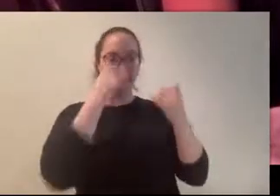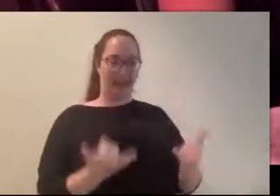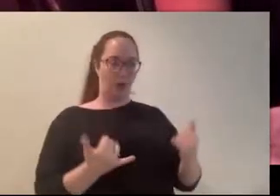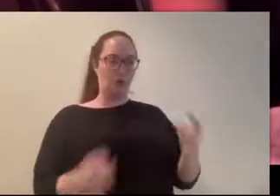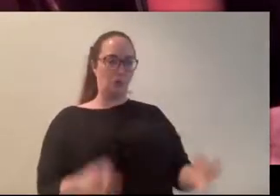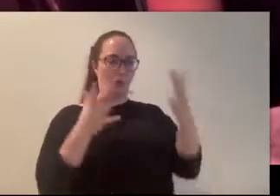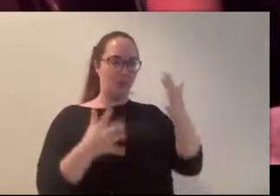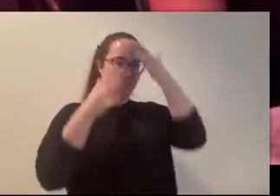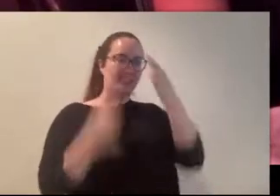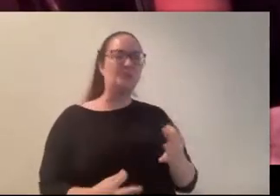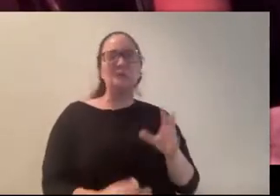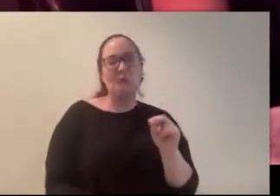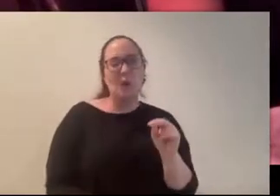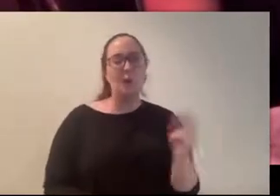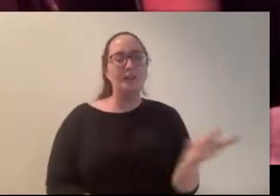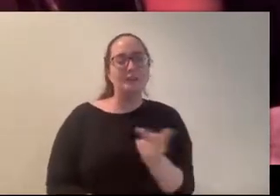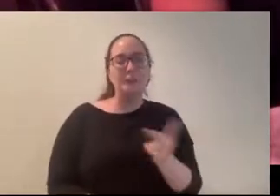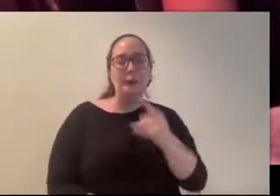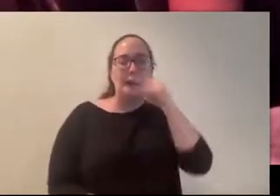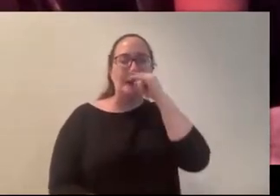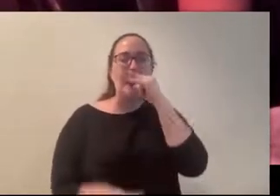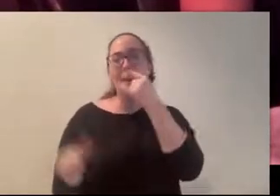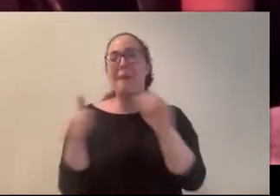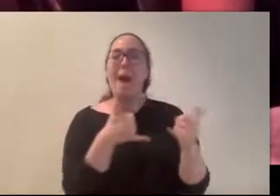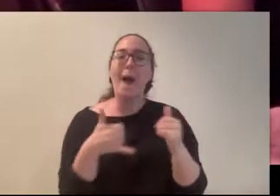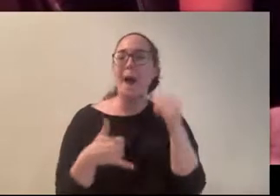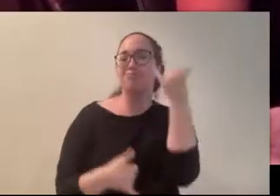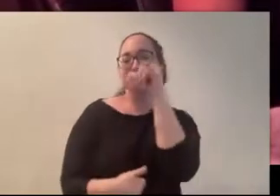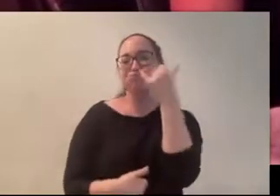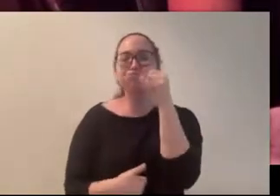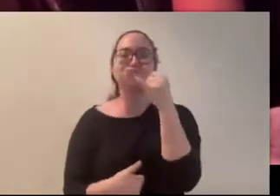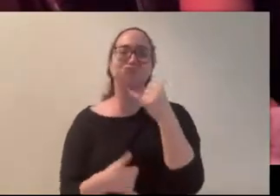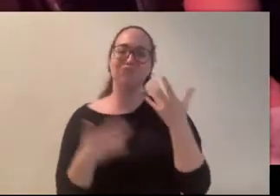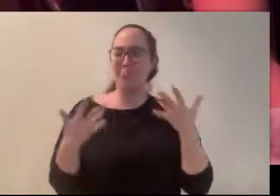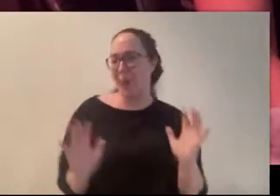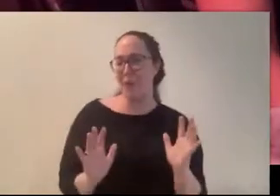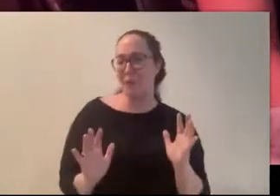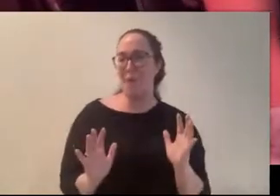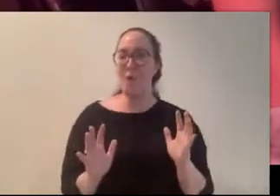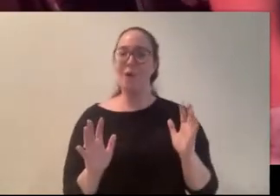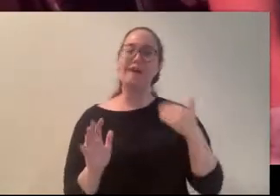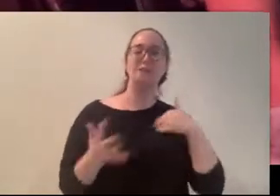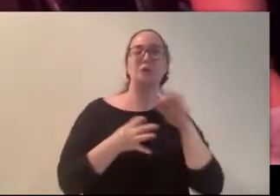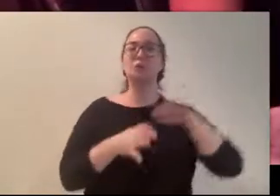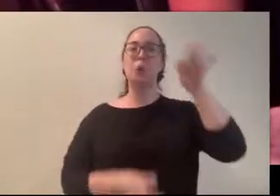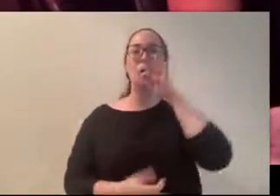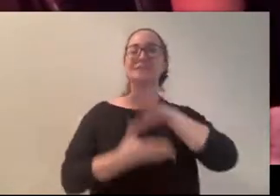two kids kind of playing around and being silly, you know, with the ghost tale. Everybody does it,